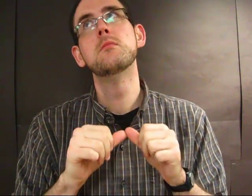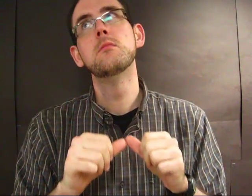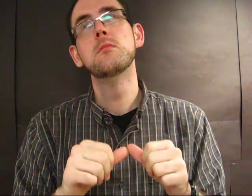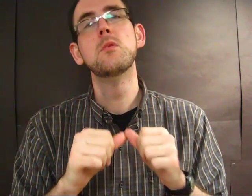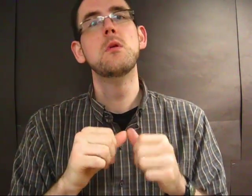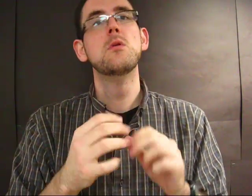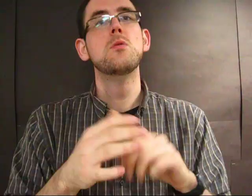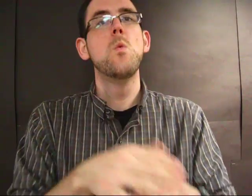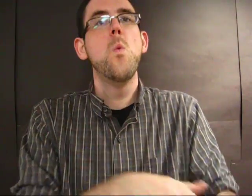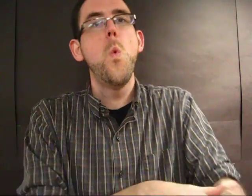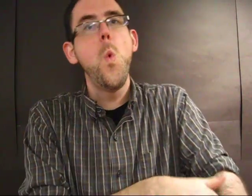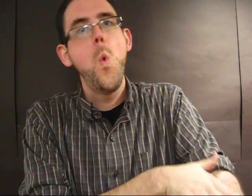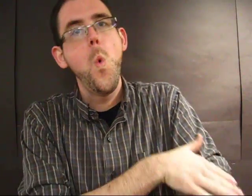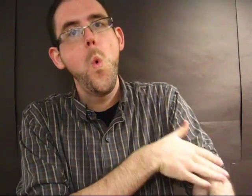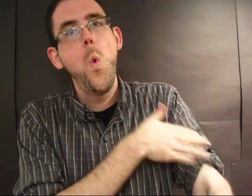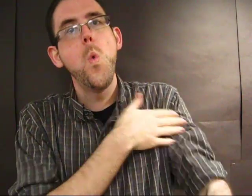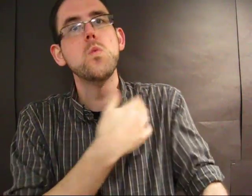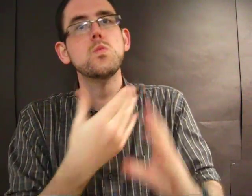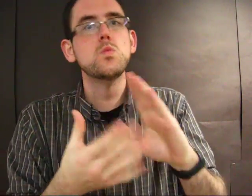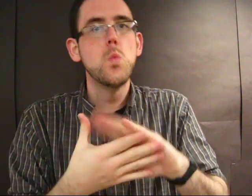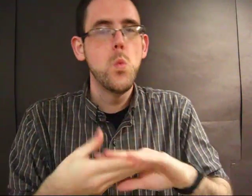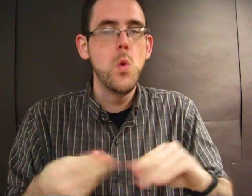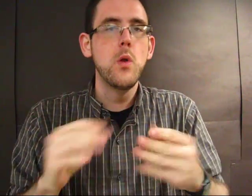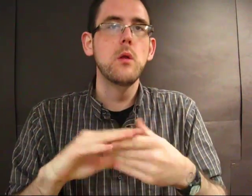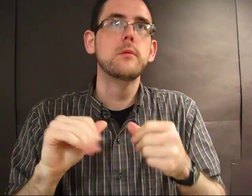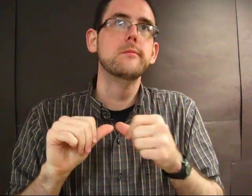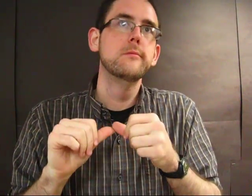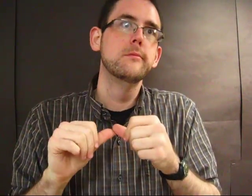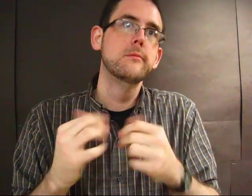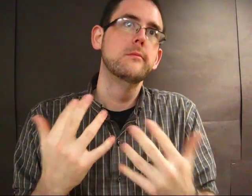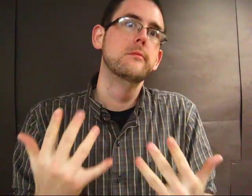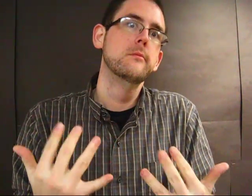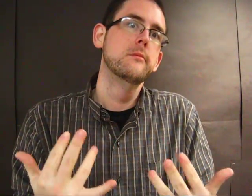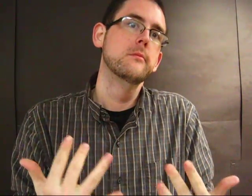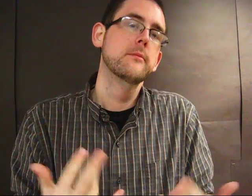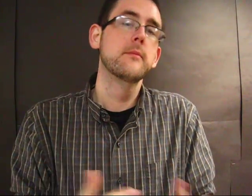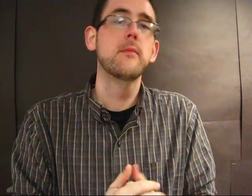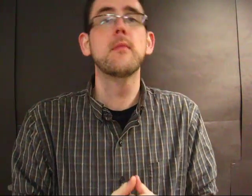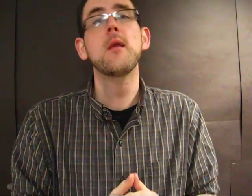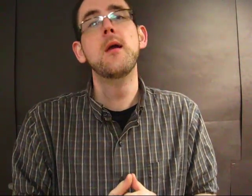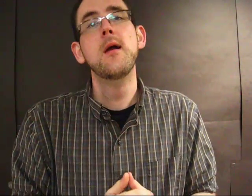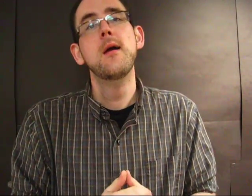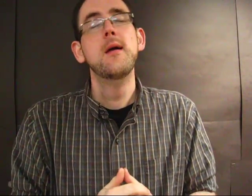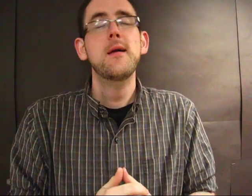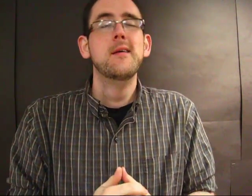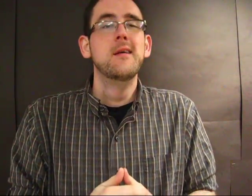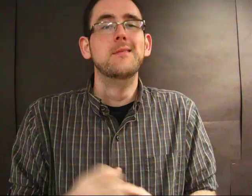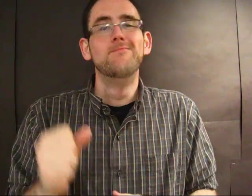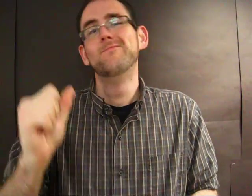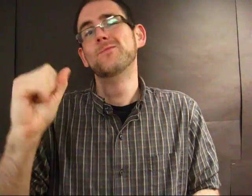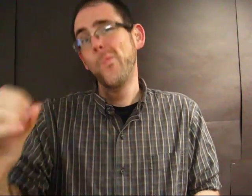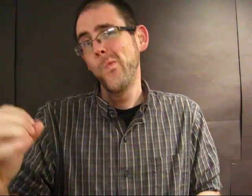It goes on and on and is incredibly slow. You just have to wait for something to happen.